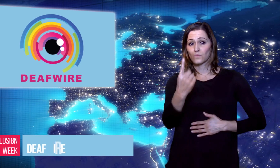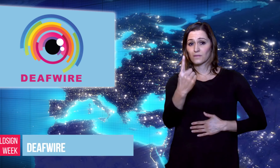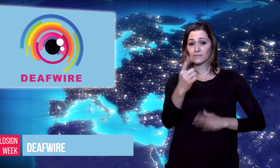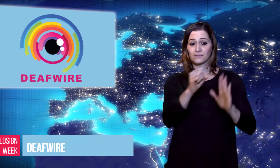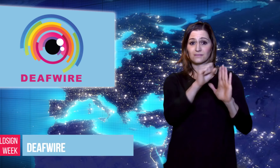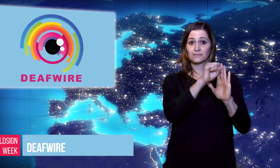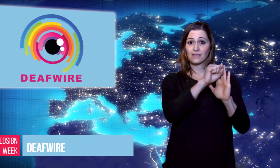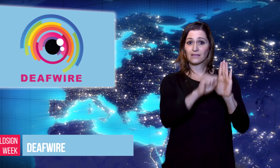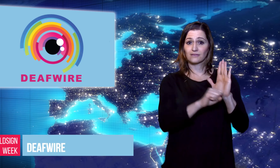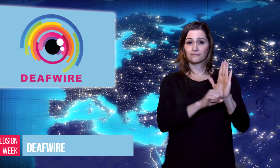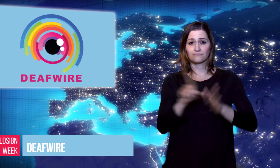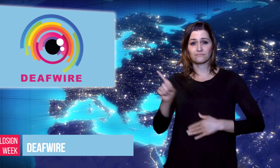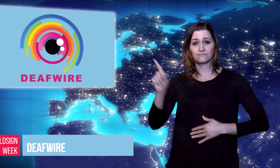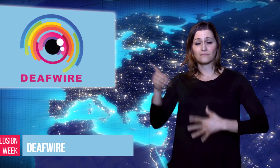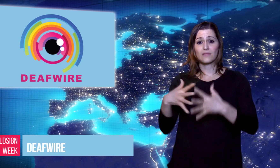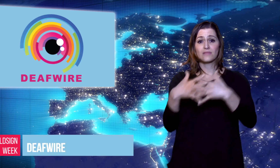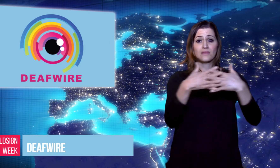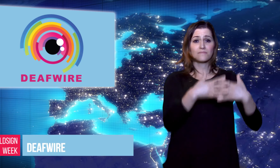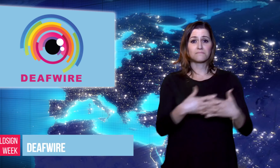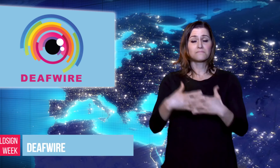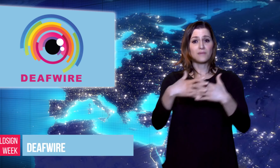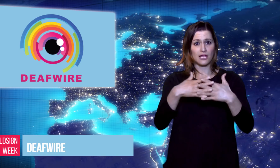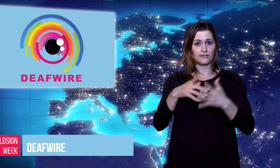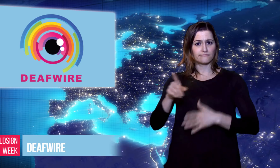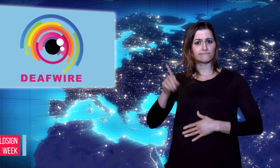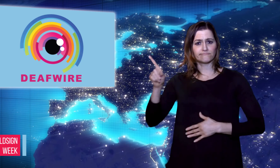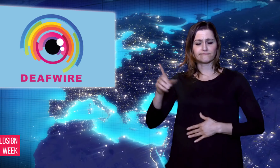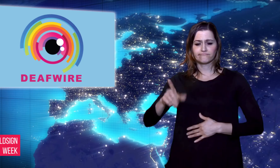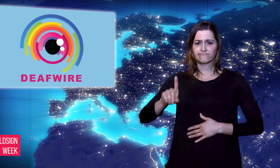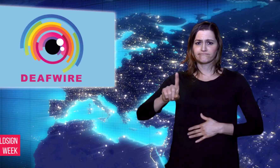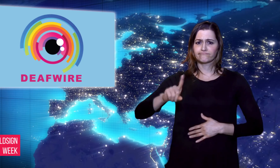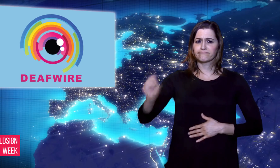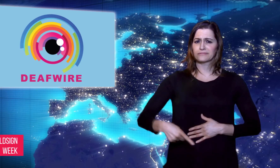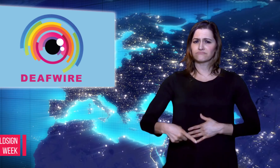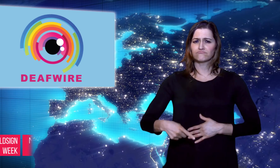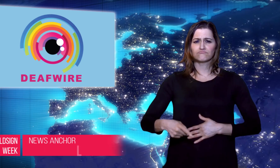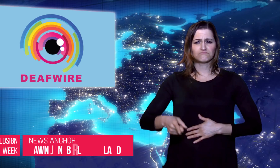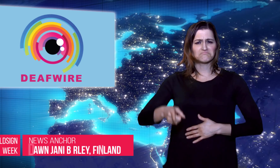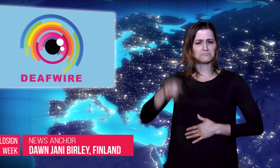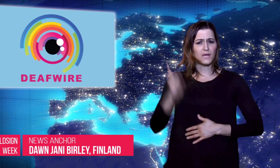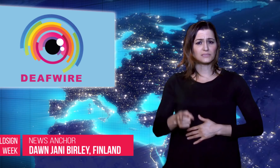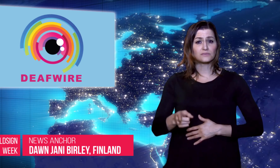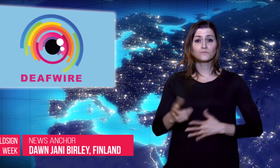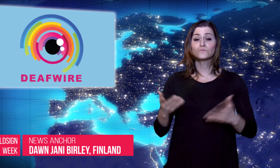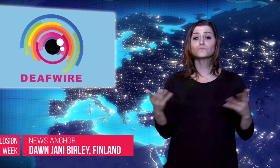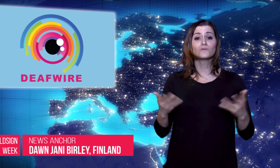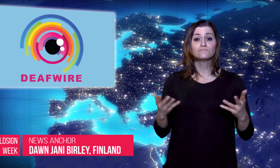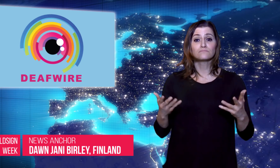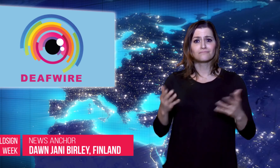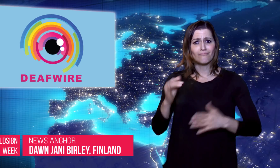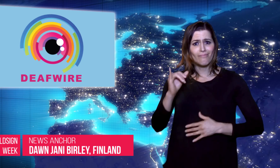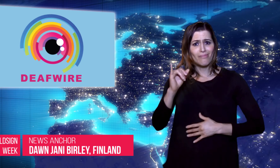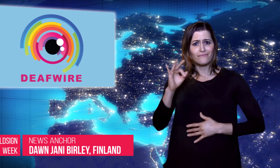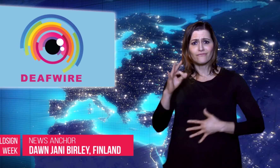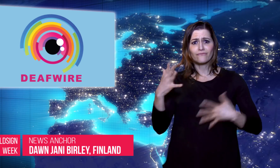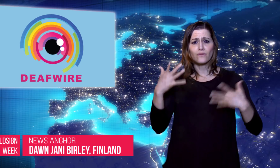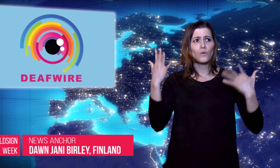Dawn: US State to Require Qualified